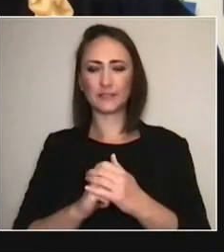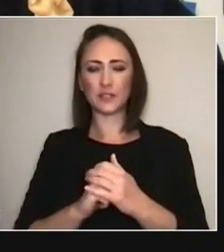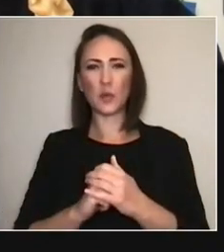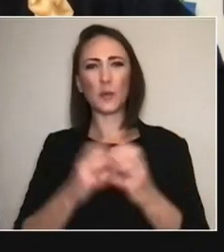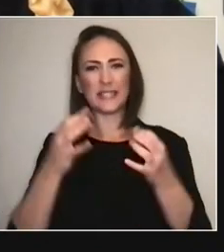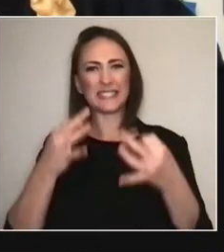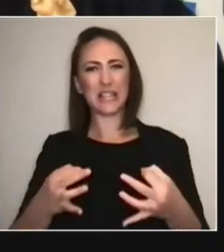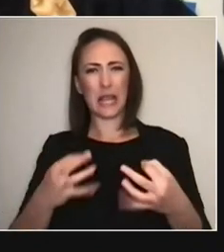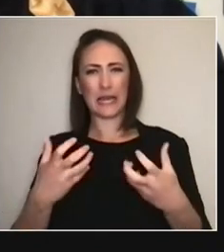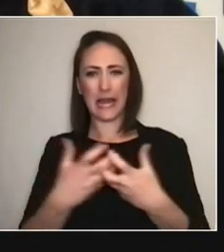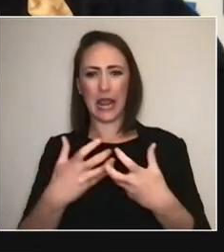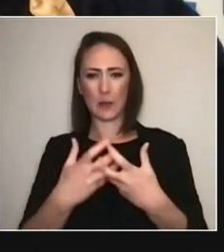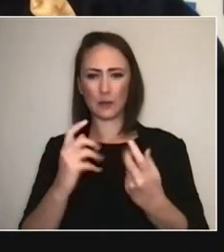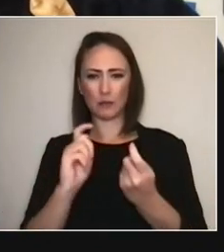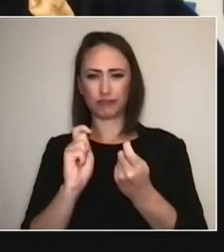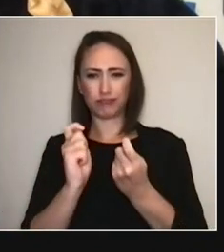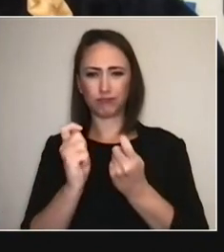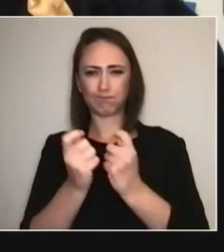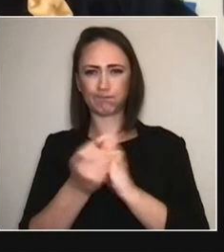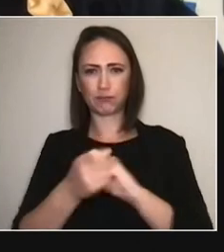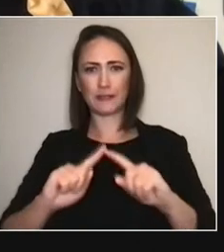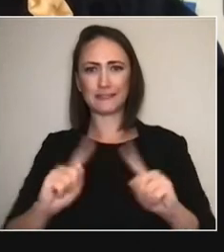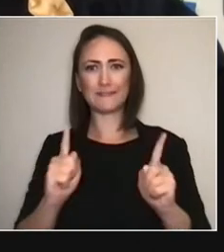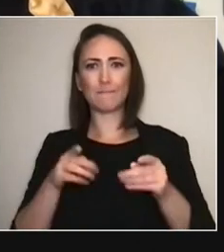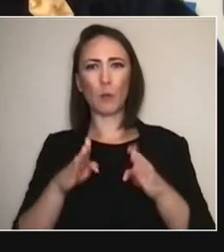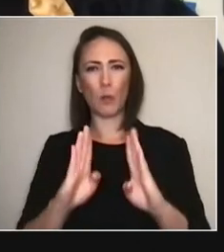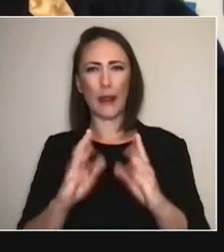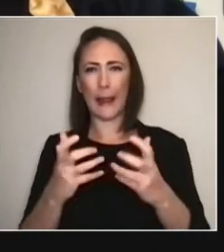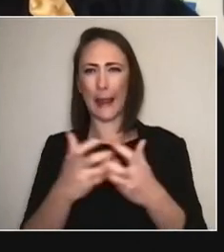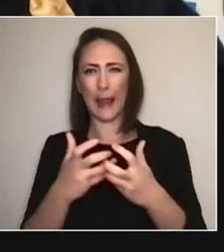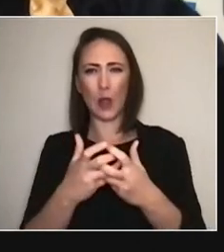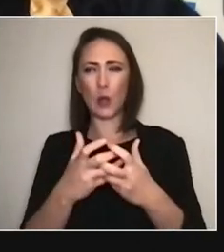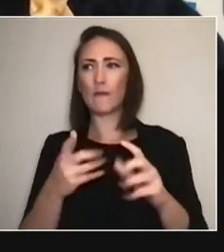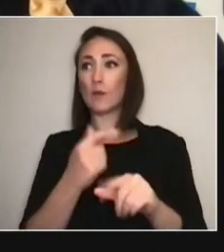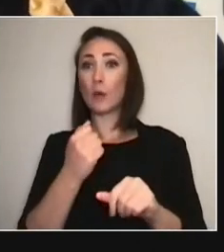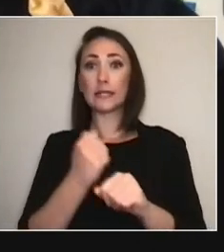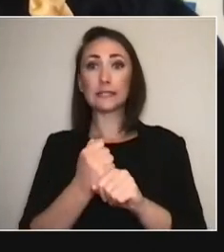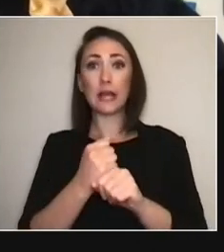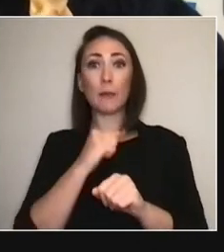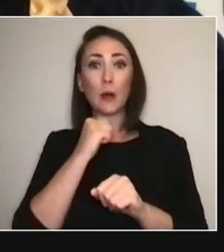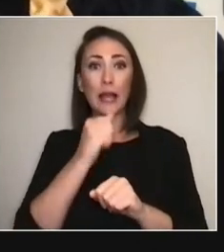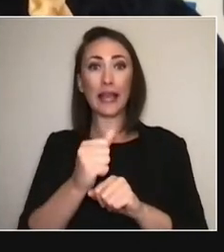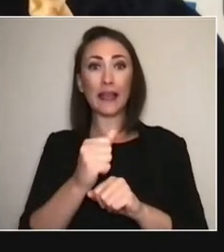There's conversations again in the world about, 'What do you do about a Whitney Houston hologram